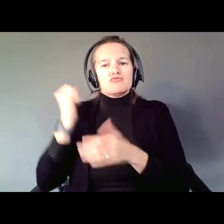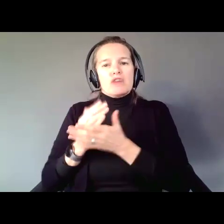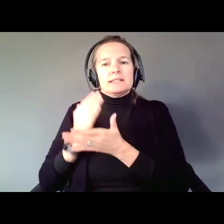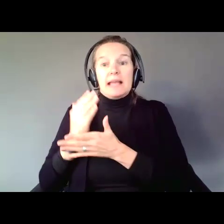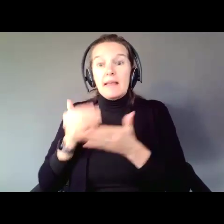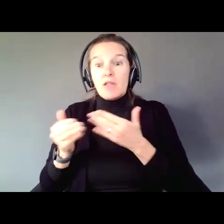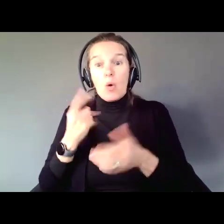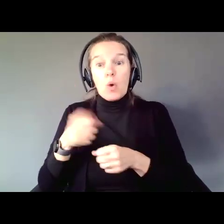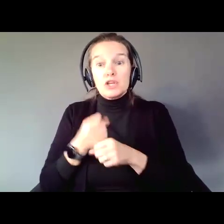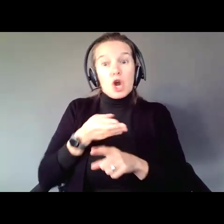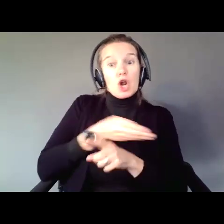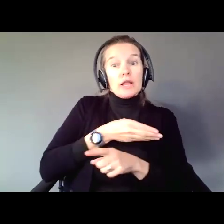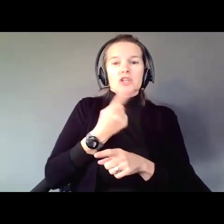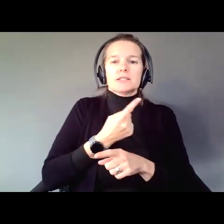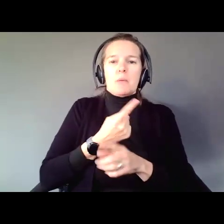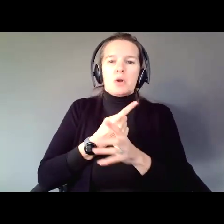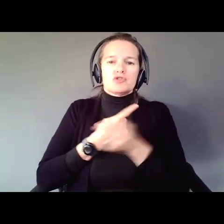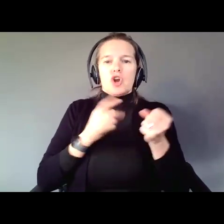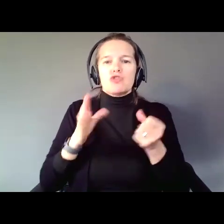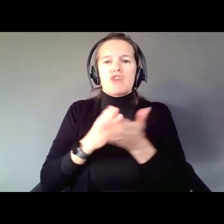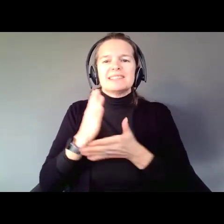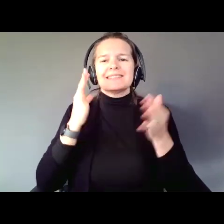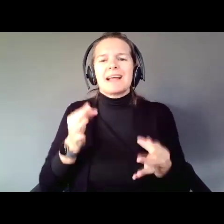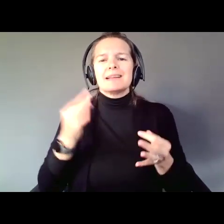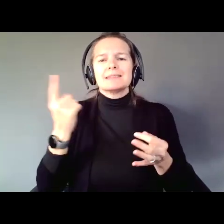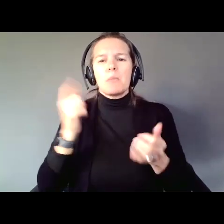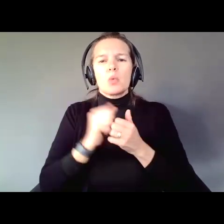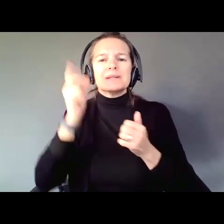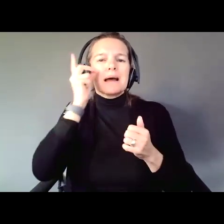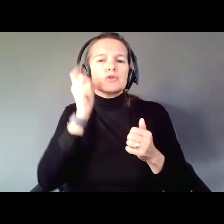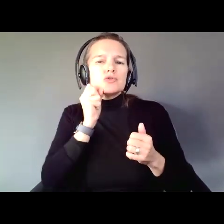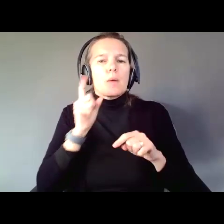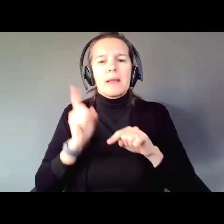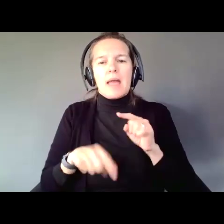decided a person with Down Syndrome can't make their own decisions. She showed she could.